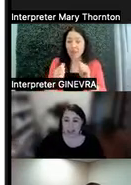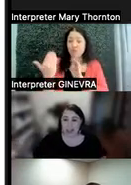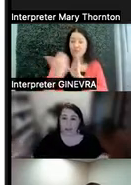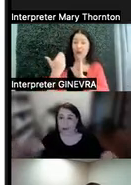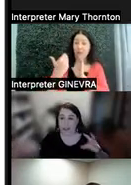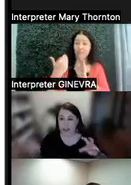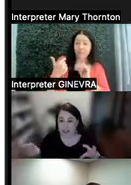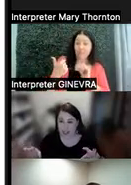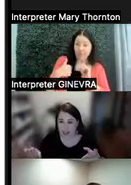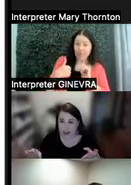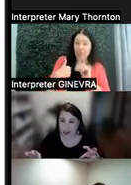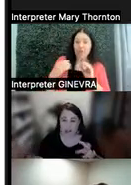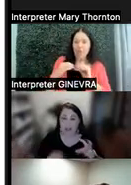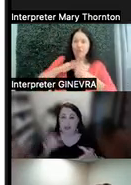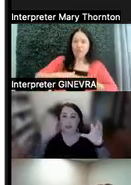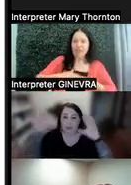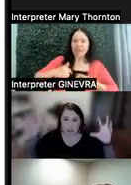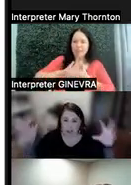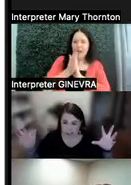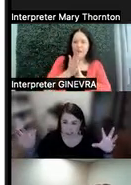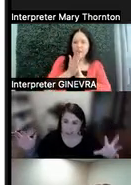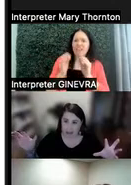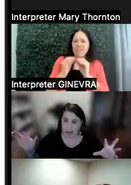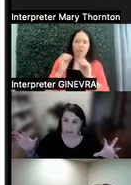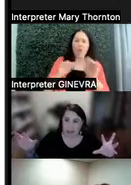the more distressed I become, so the more dysregulated I become.